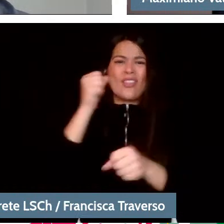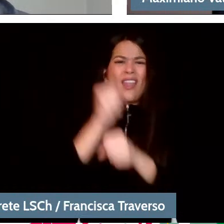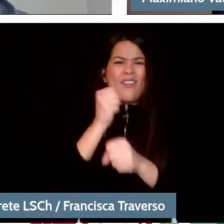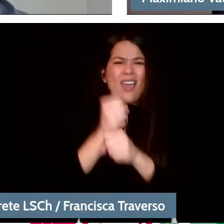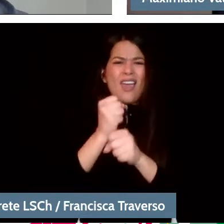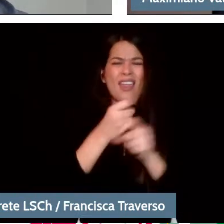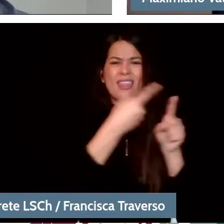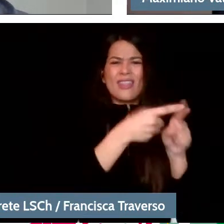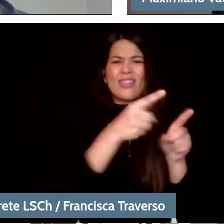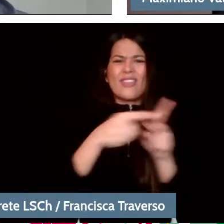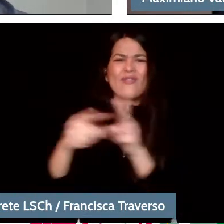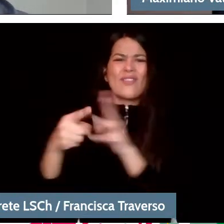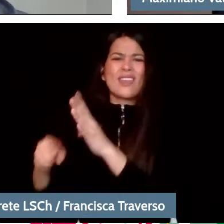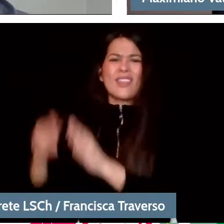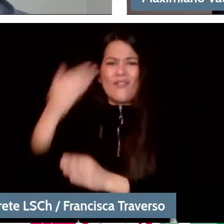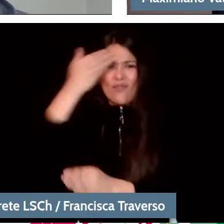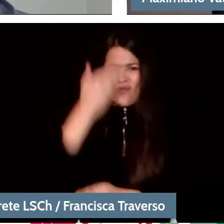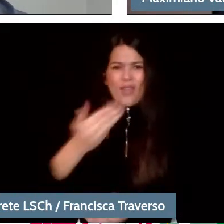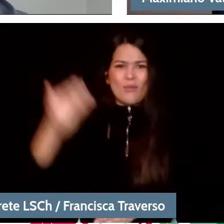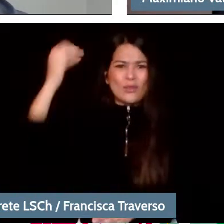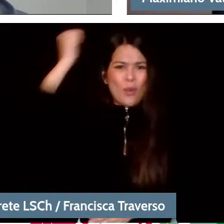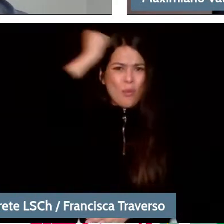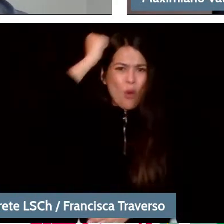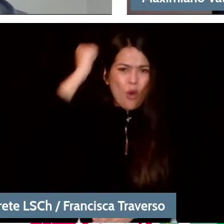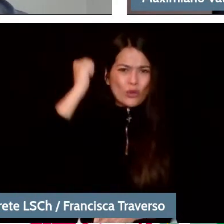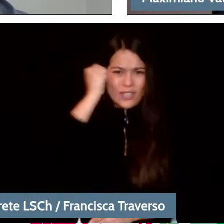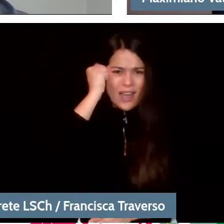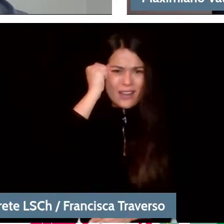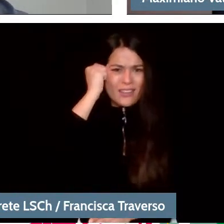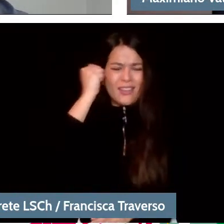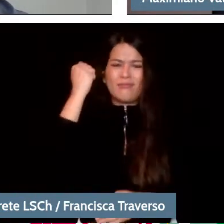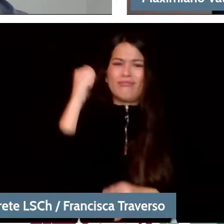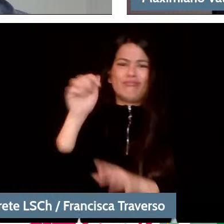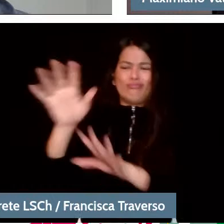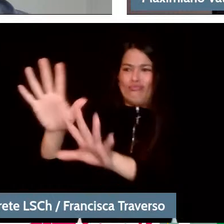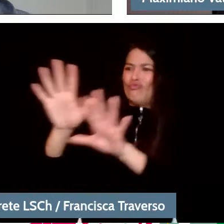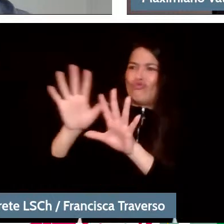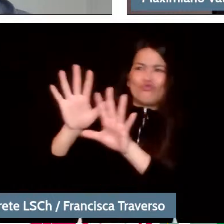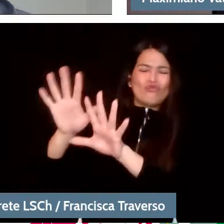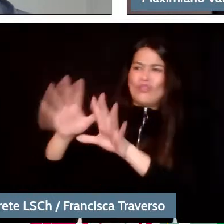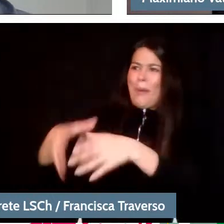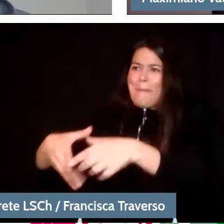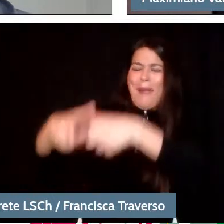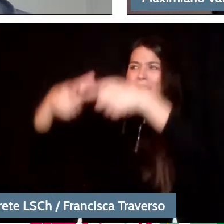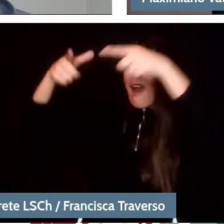Therefore, it is considered the Dean, the greatest of the orchestras in that repertoire